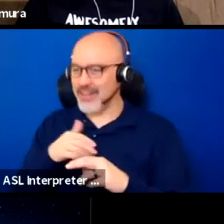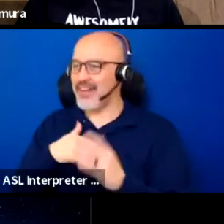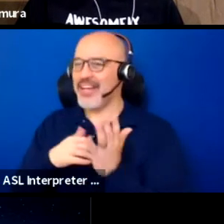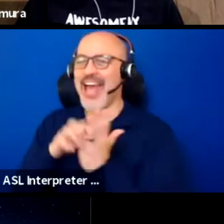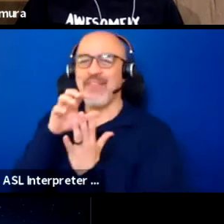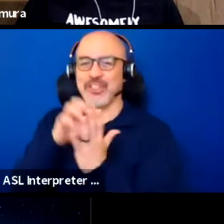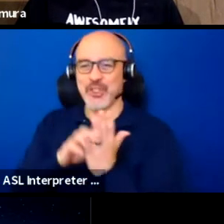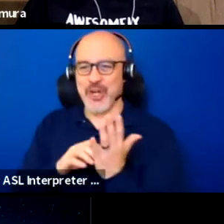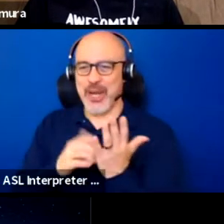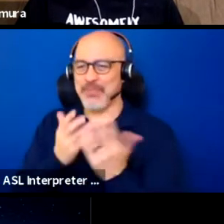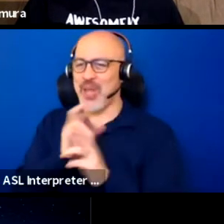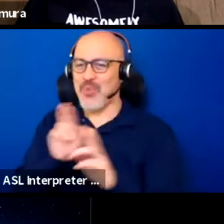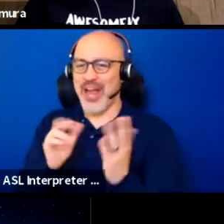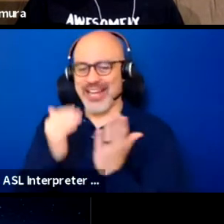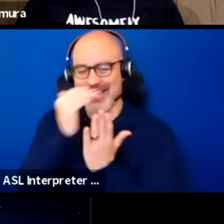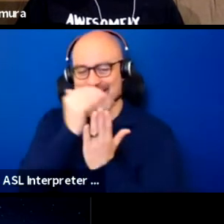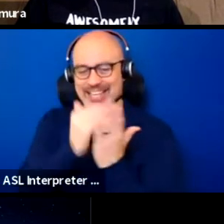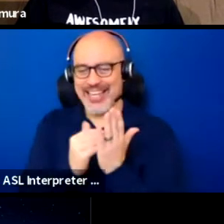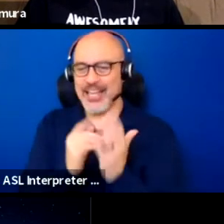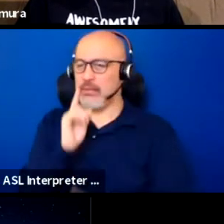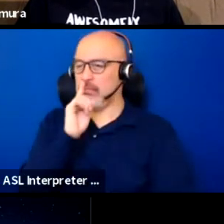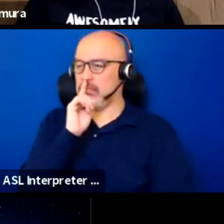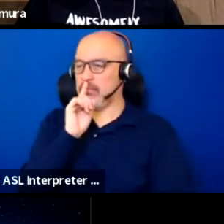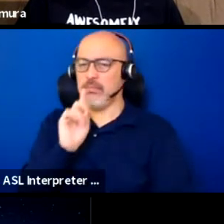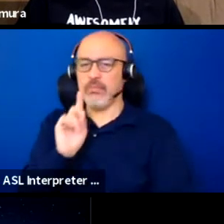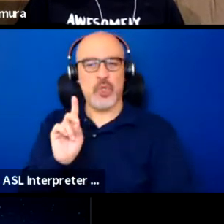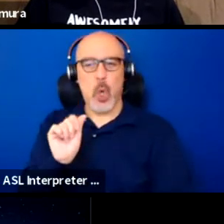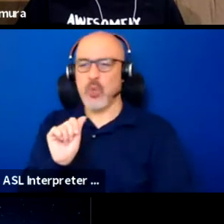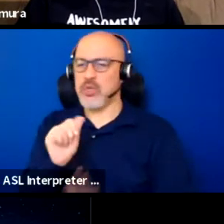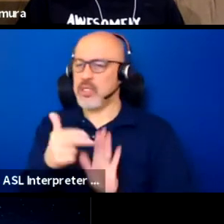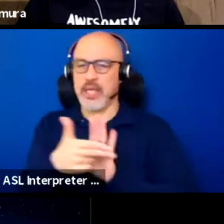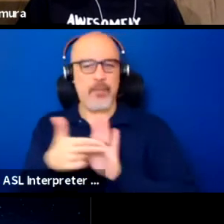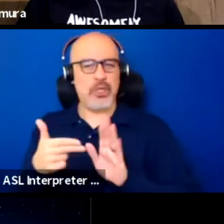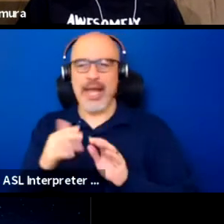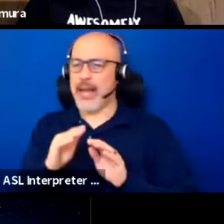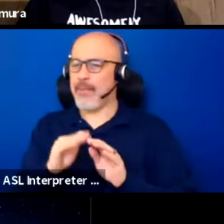where it doesn't say disabled in the character description. That's one of my dreams,